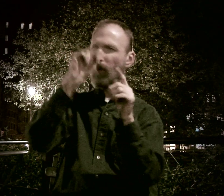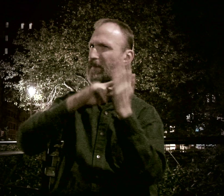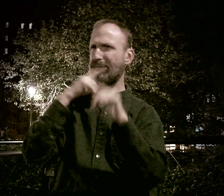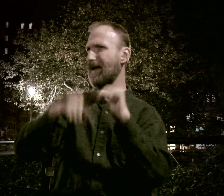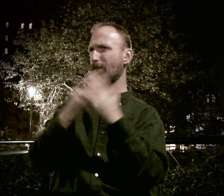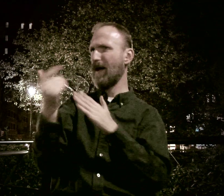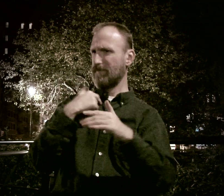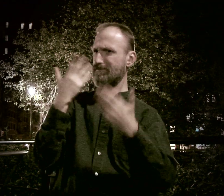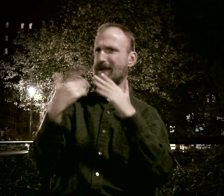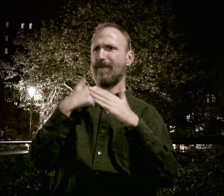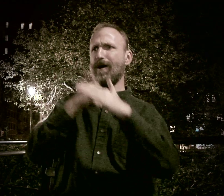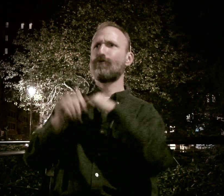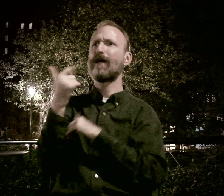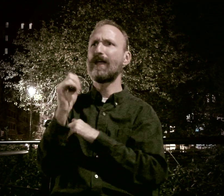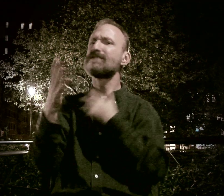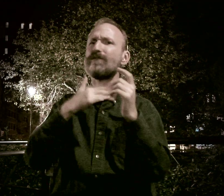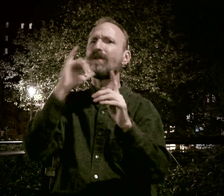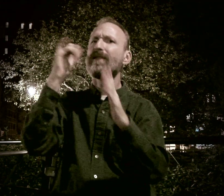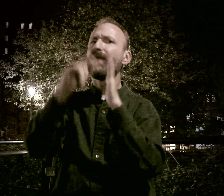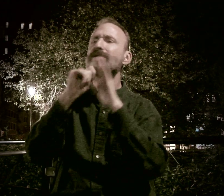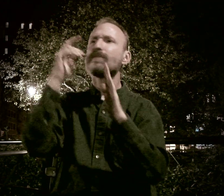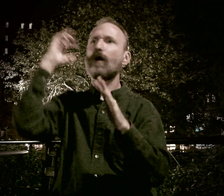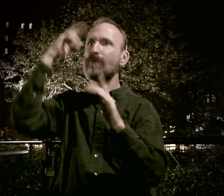I couldn't buy it, possibly because I was under age.